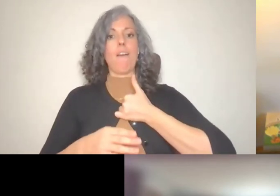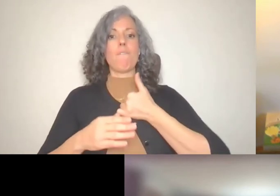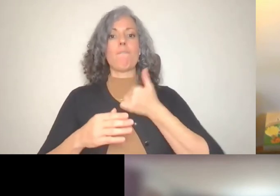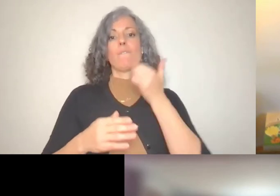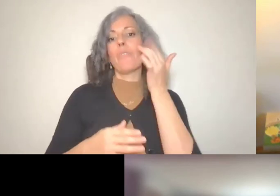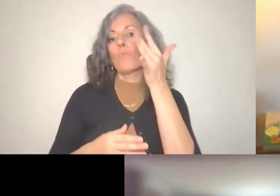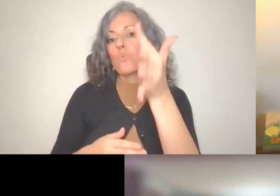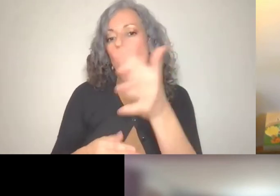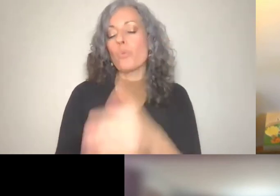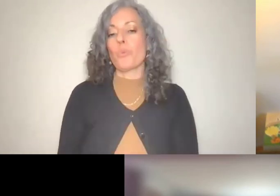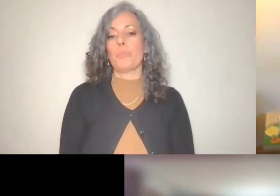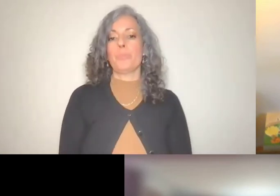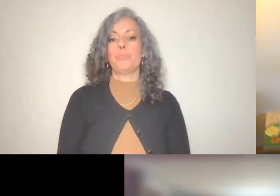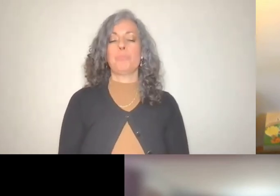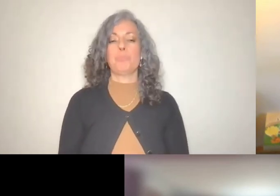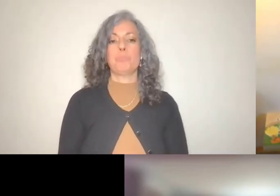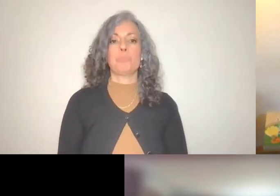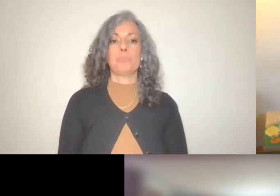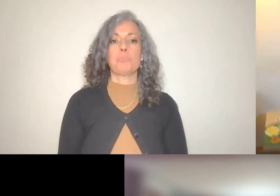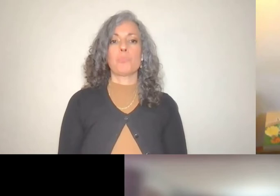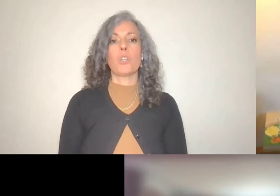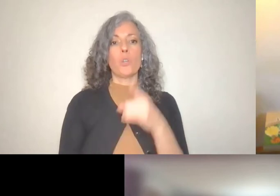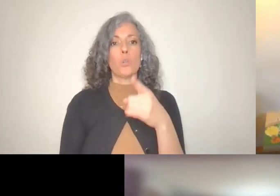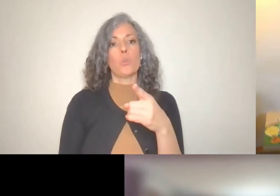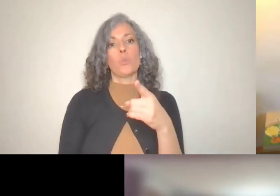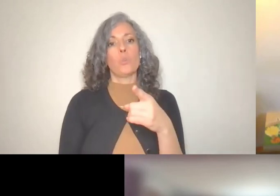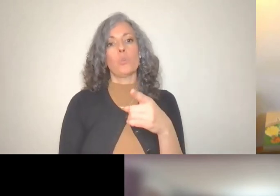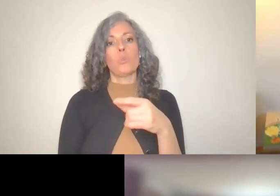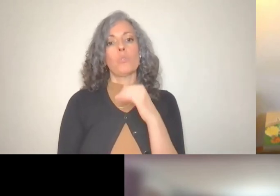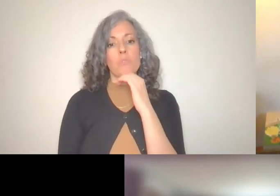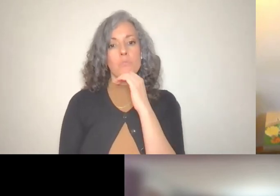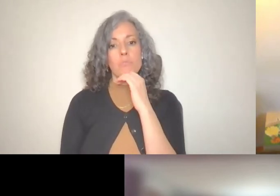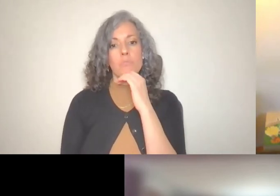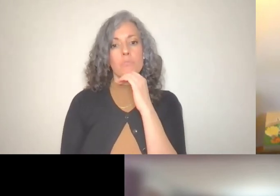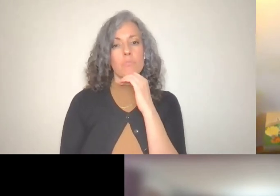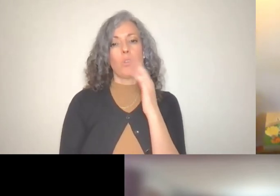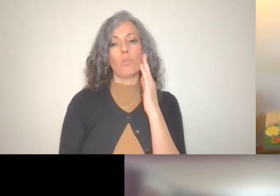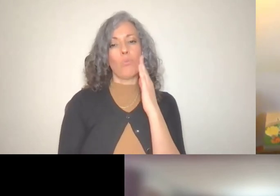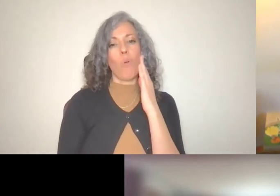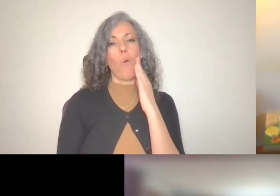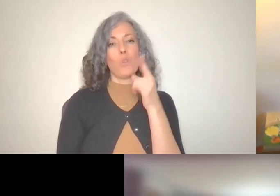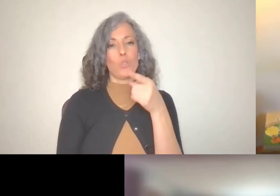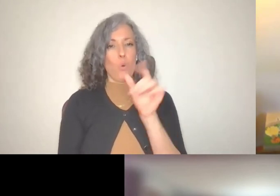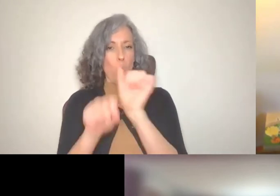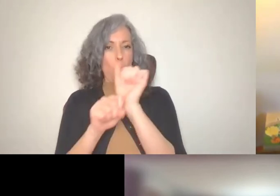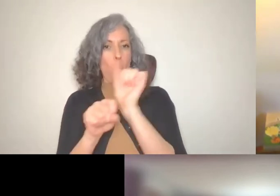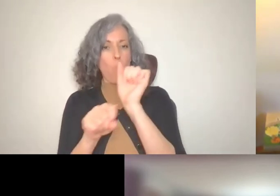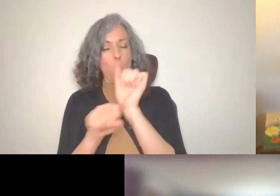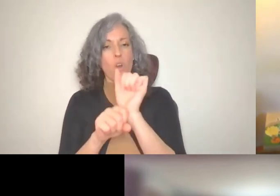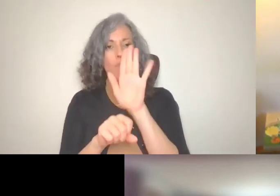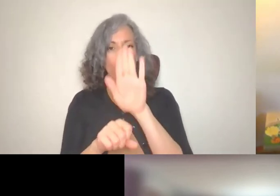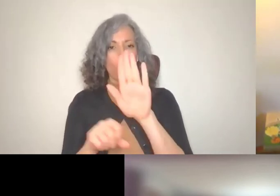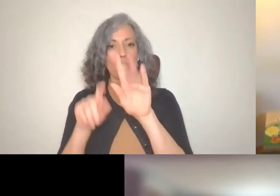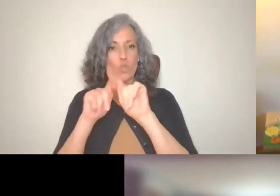Will you talk to you about how I need? Especially considering the work you do on the employment team in the advocacy, you do.